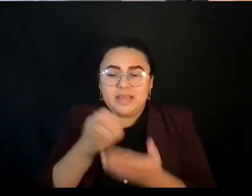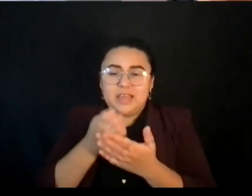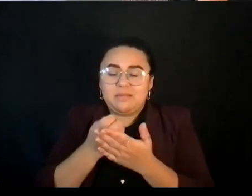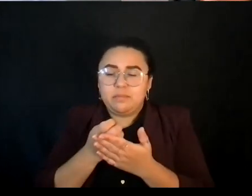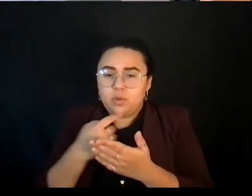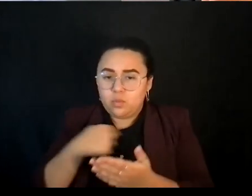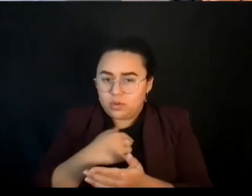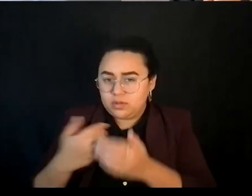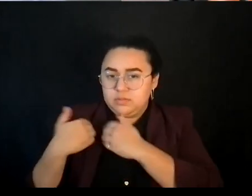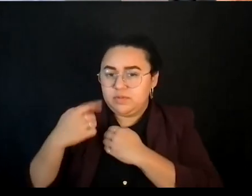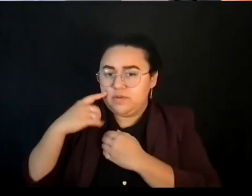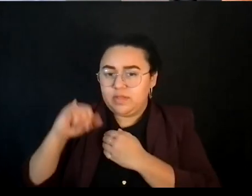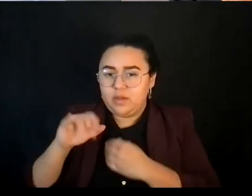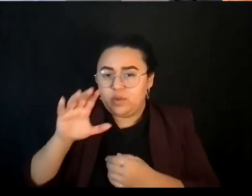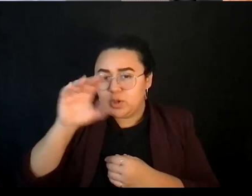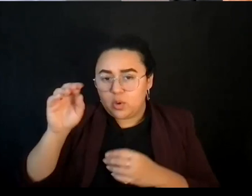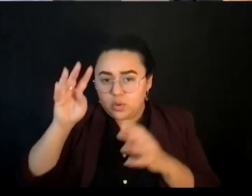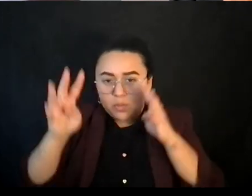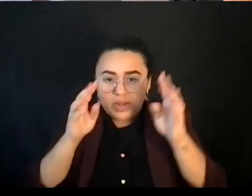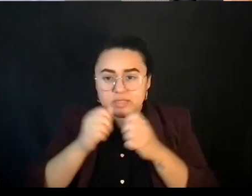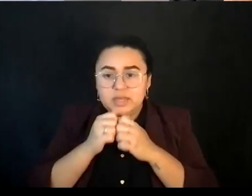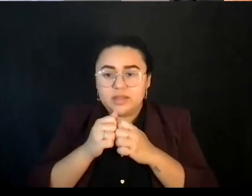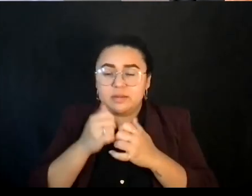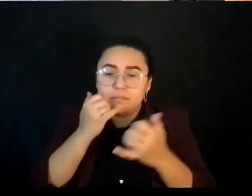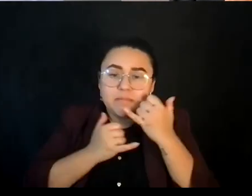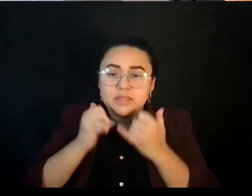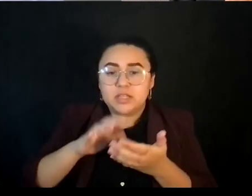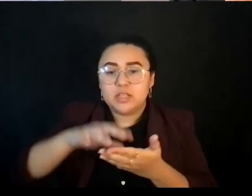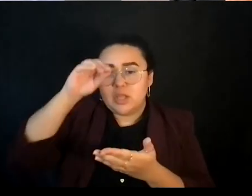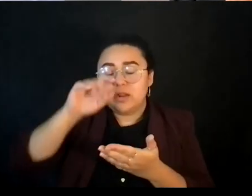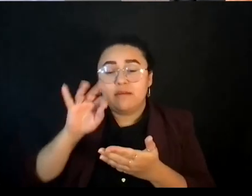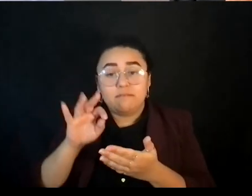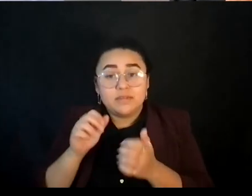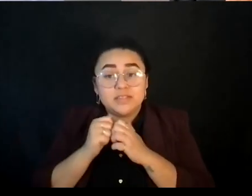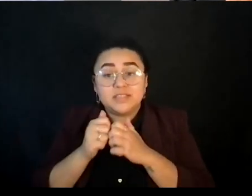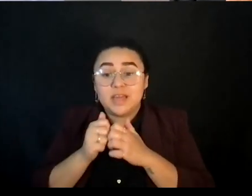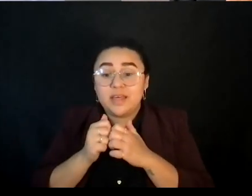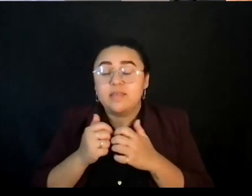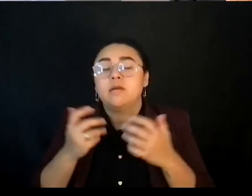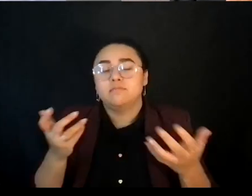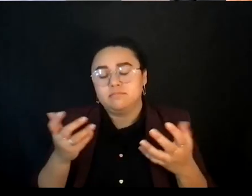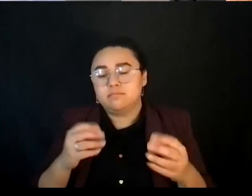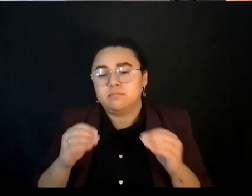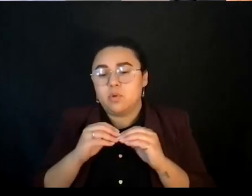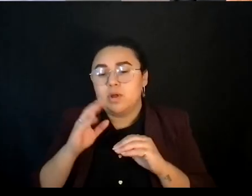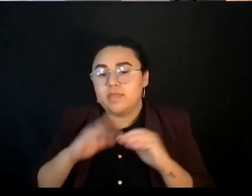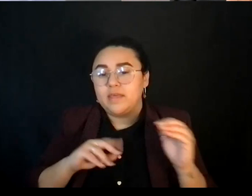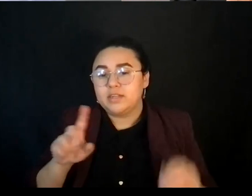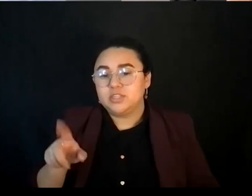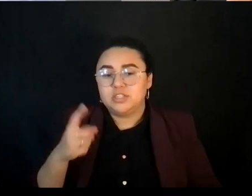And what makes some mistakes and we'll learn. But if we're together, it'll be more than an exciting journey.